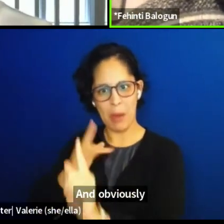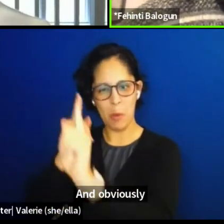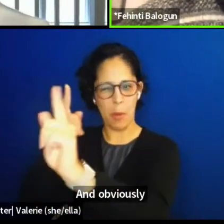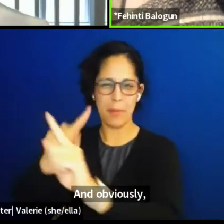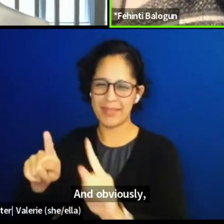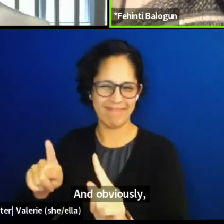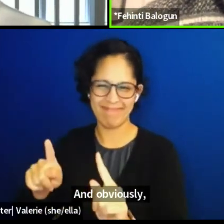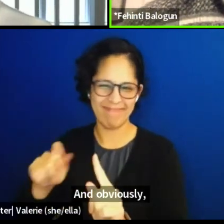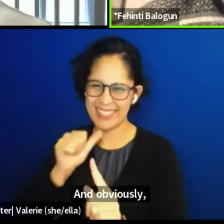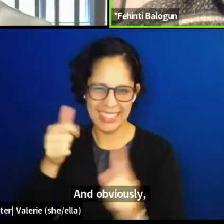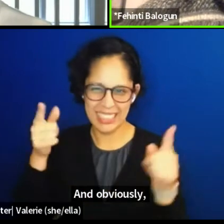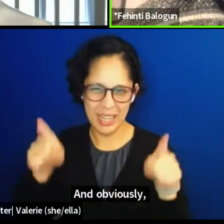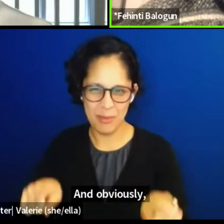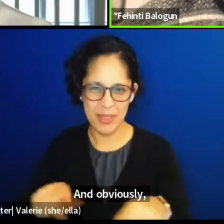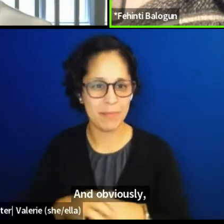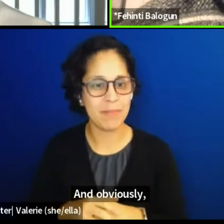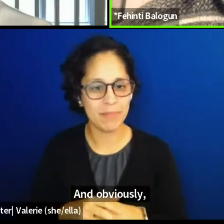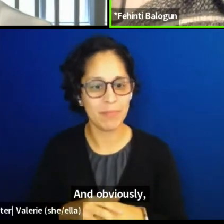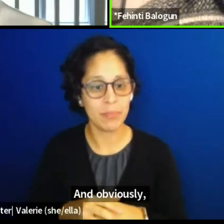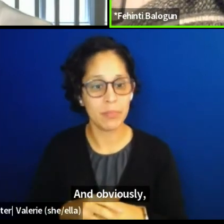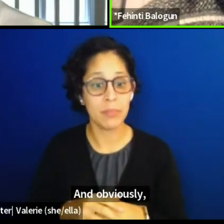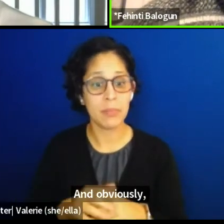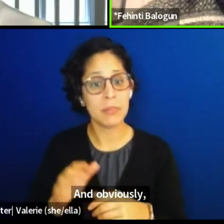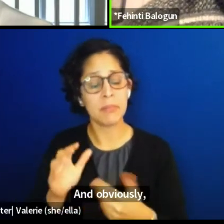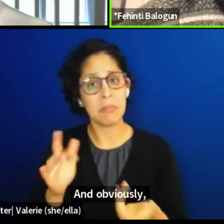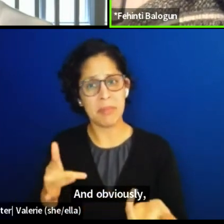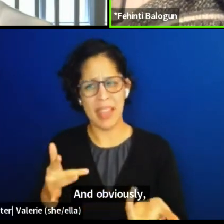How do I feel? It's quite a complicated question.